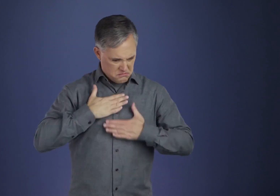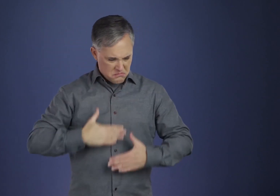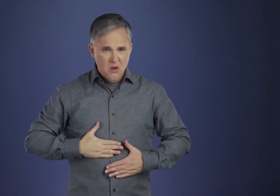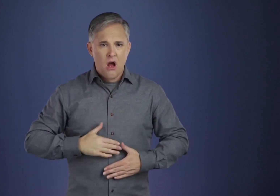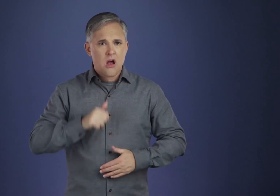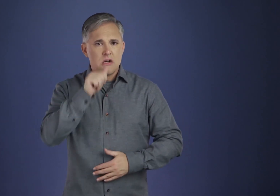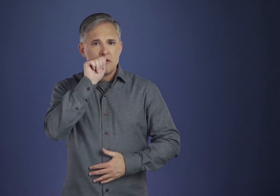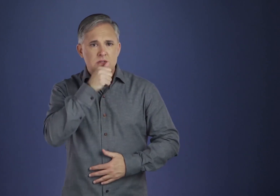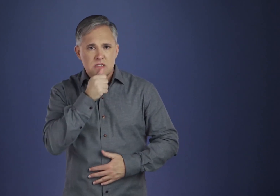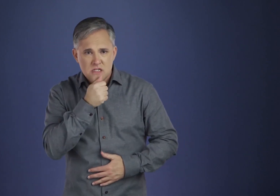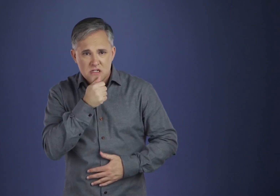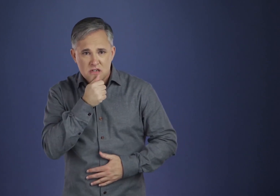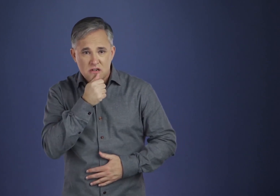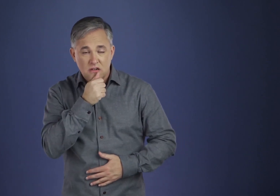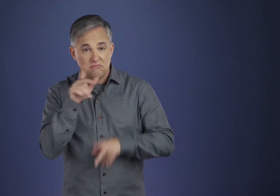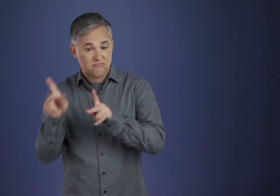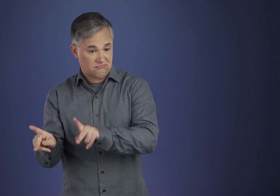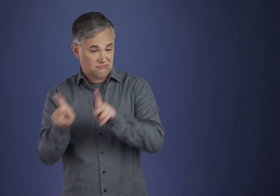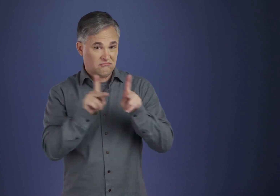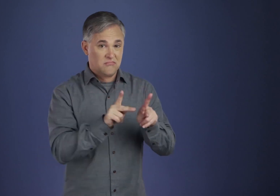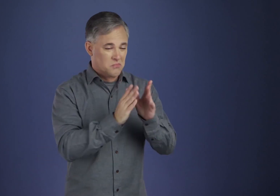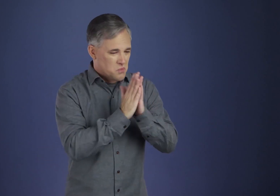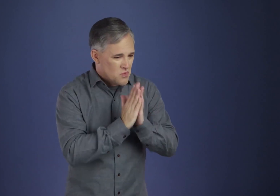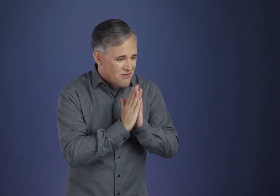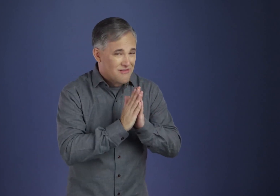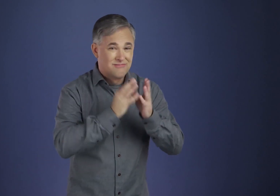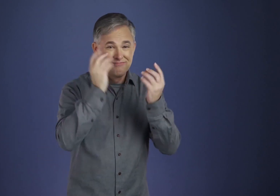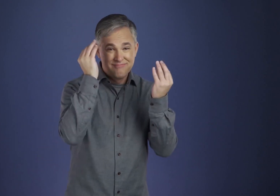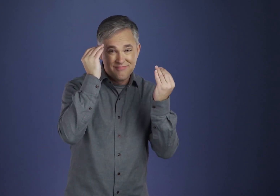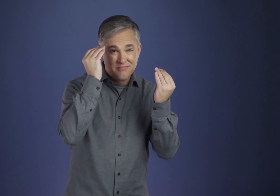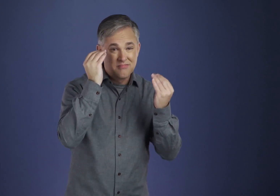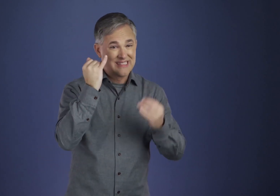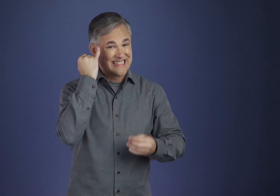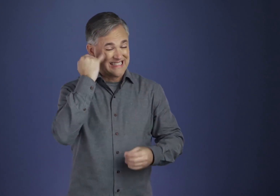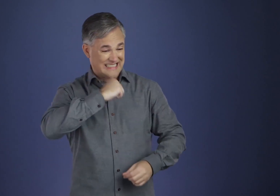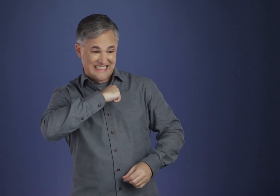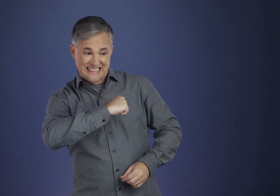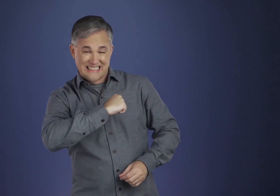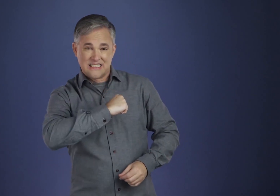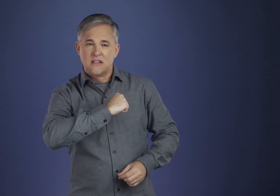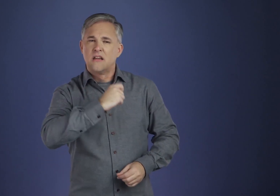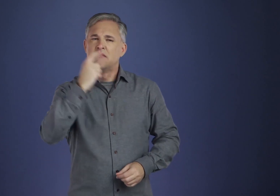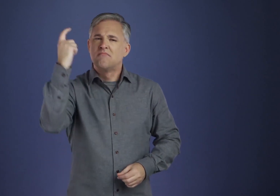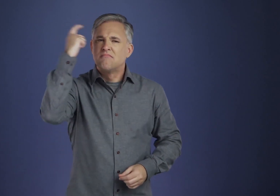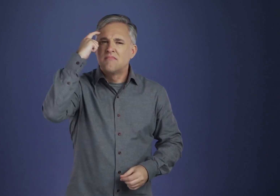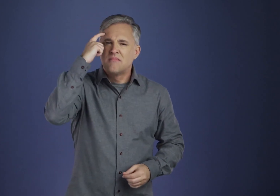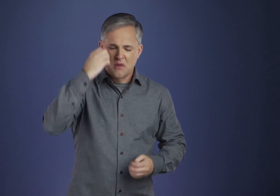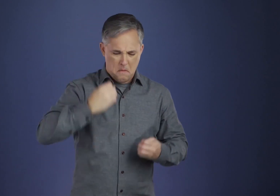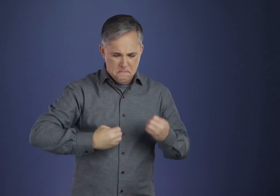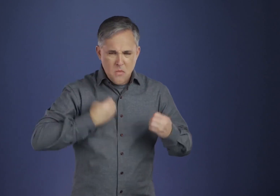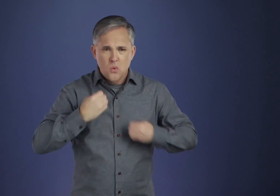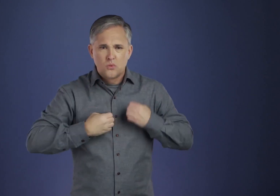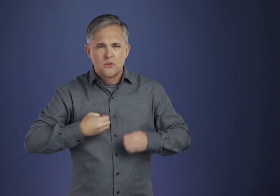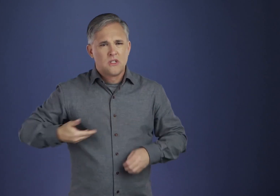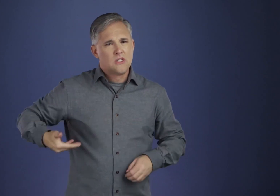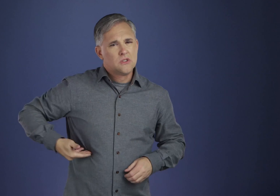And when we turn away from meditation and prayer, we likewise deprive our minds, our emotions,